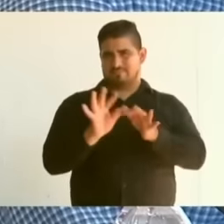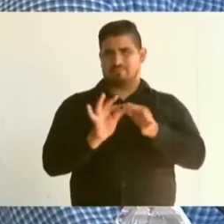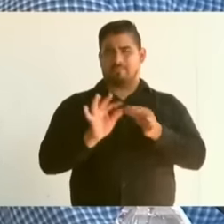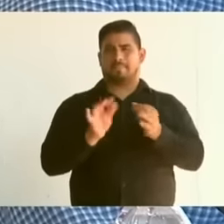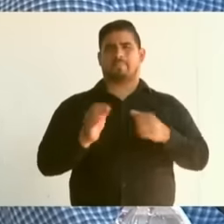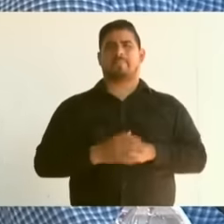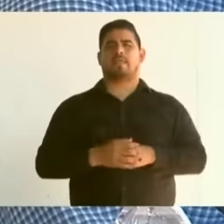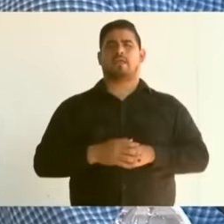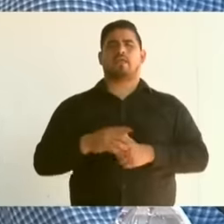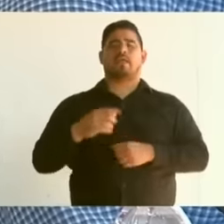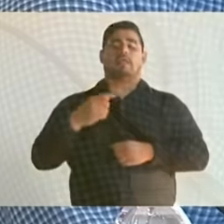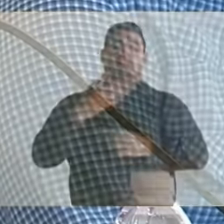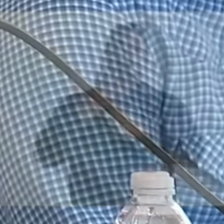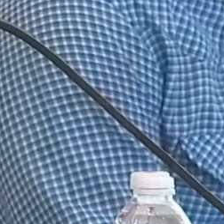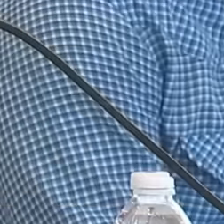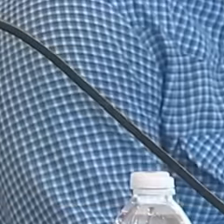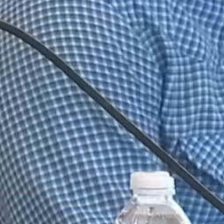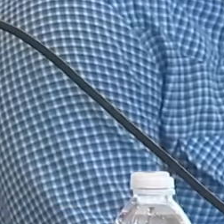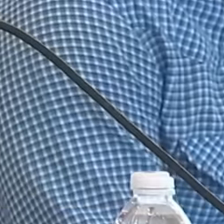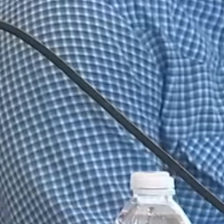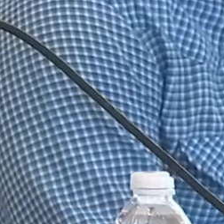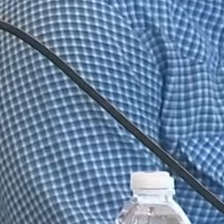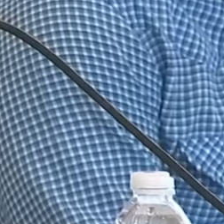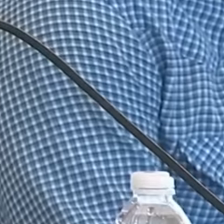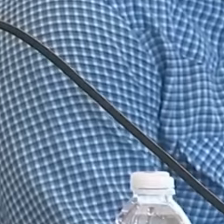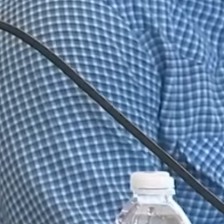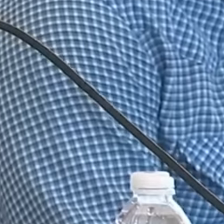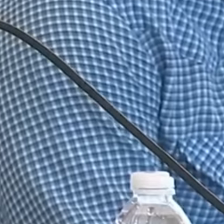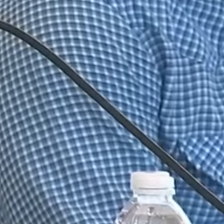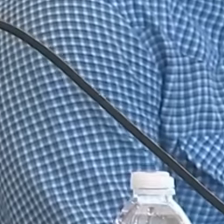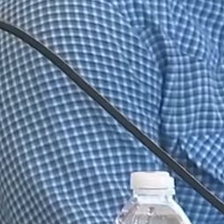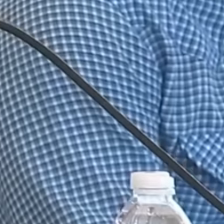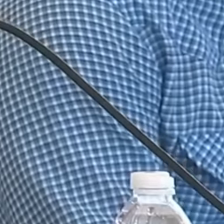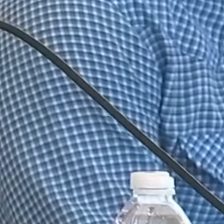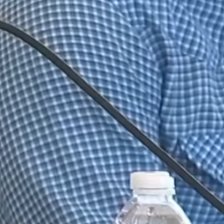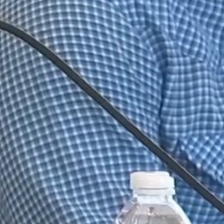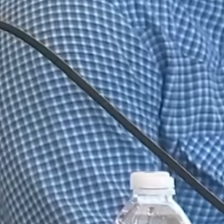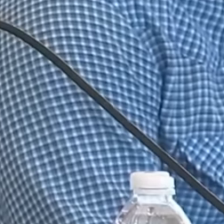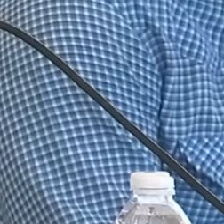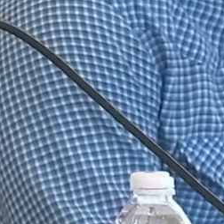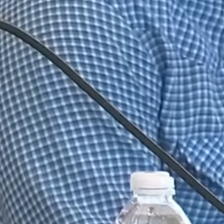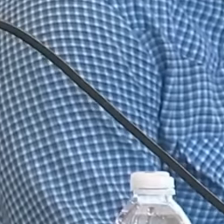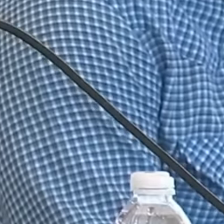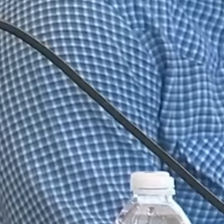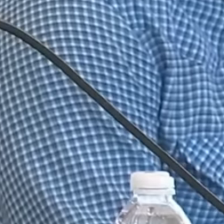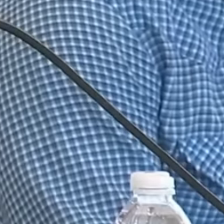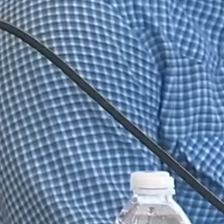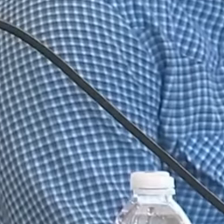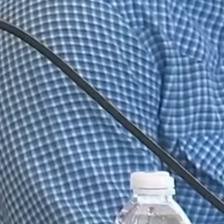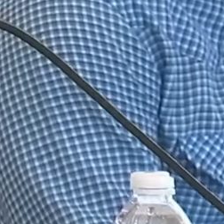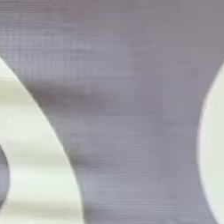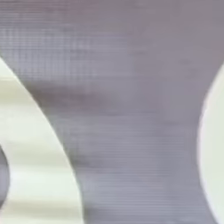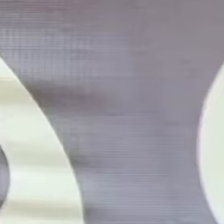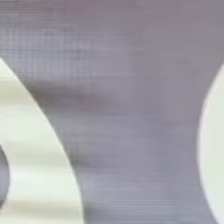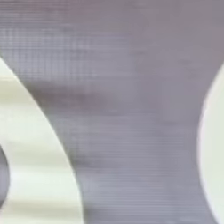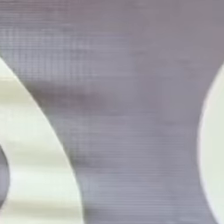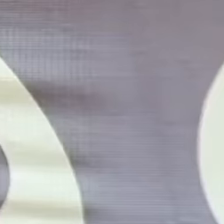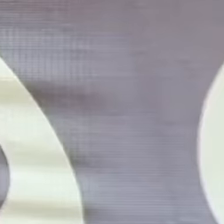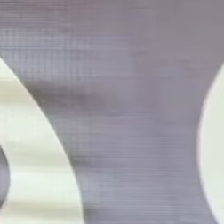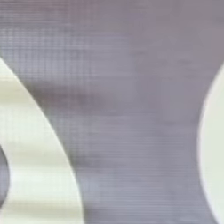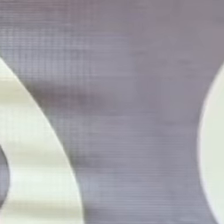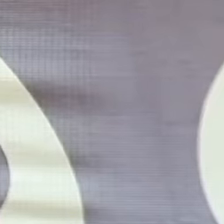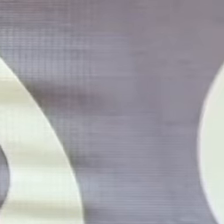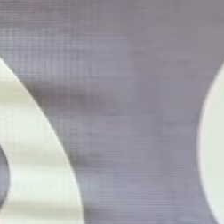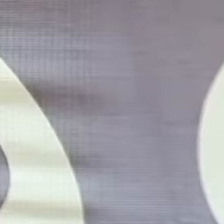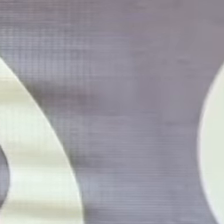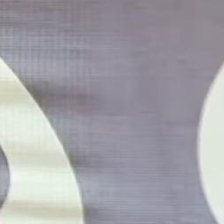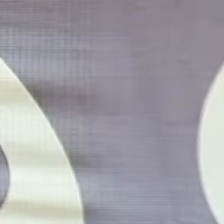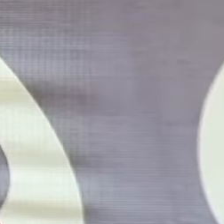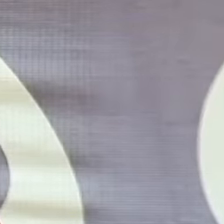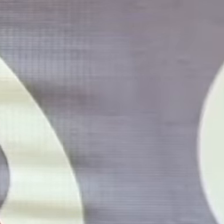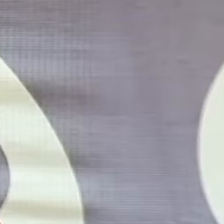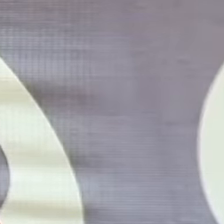an author, forgiveness. hisco is the best way to avoid forgetting, it is the way to say never